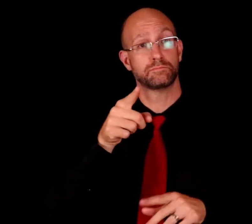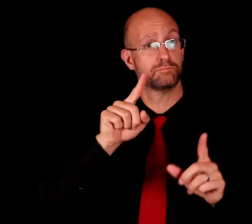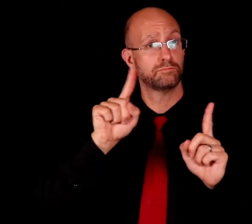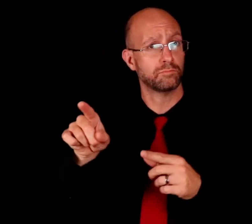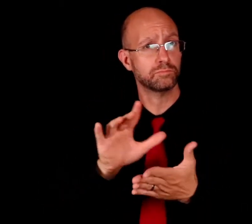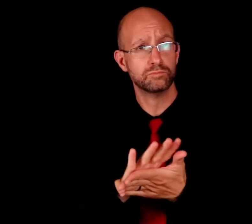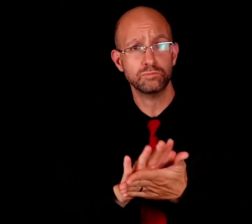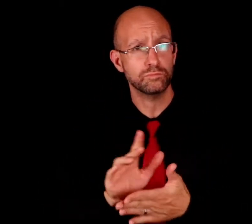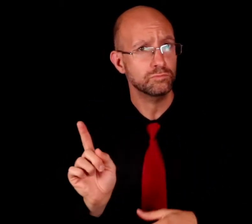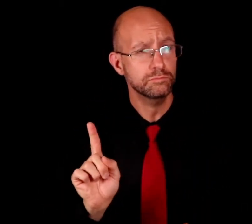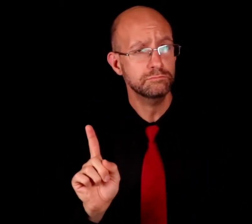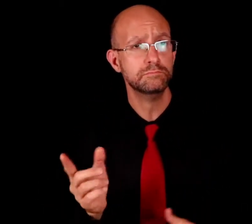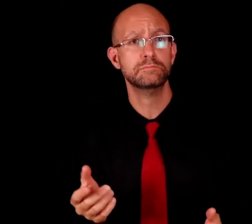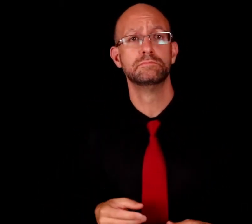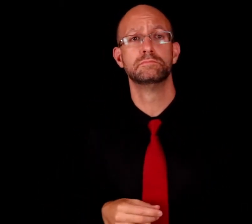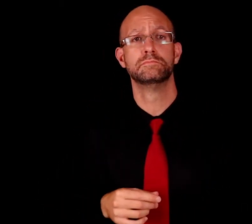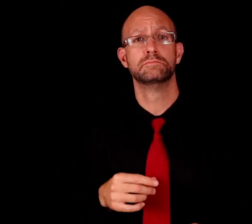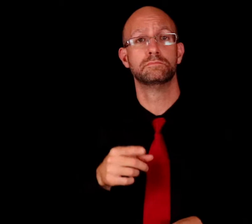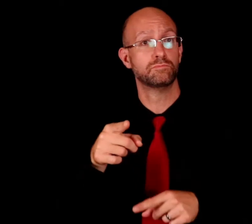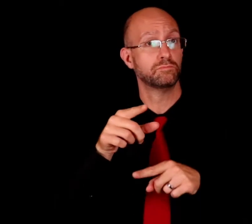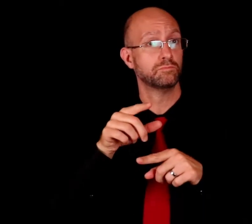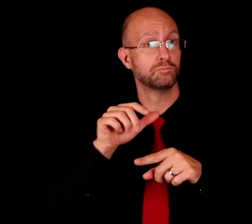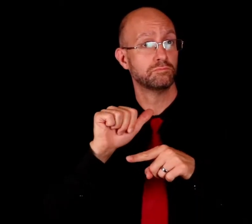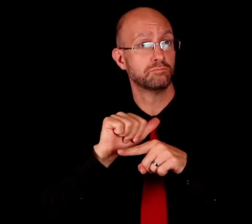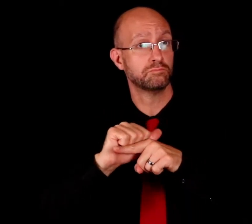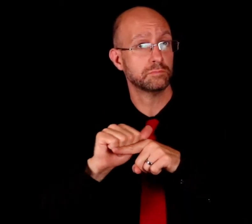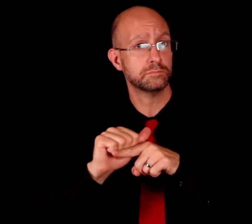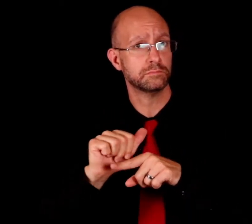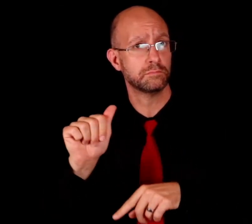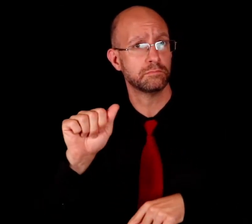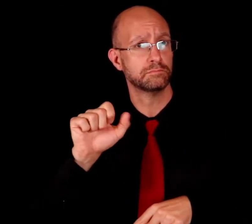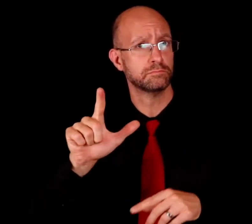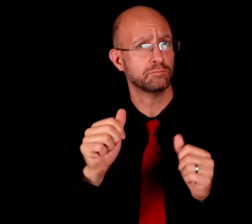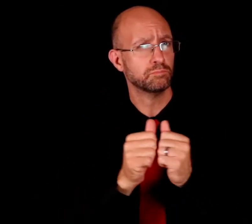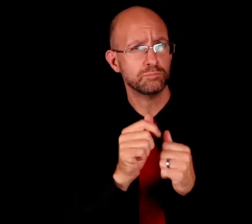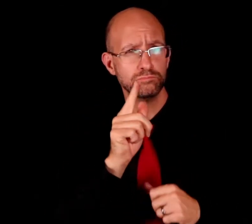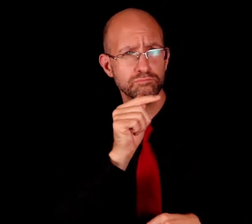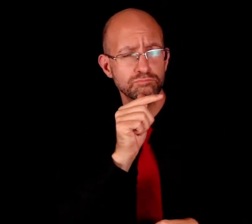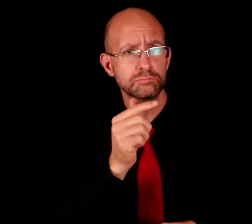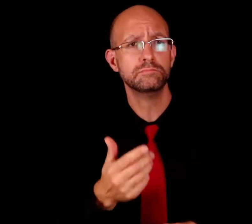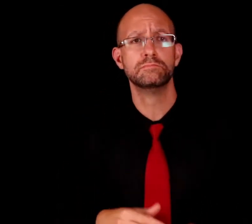YOU GO SCHOOL WHERE? YOU PRACTICE ASL WITH WHO?